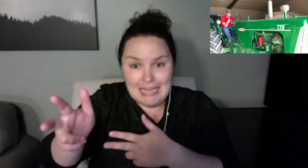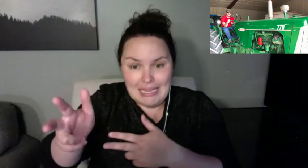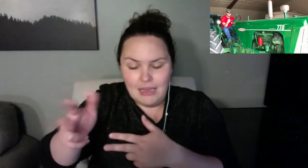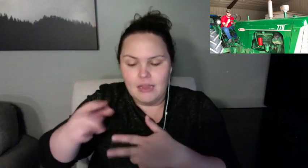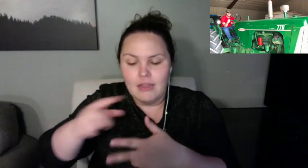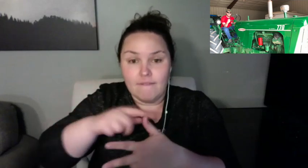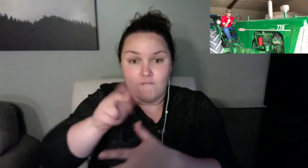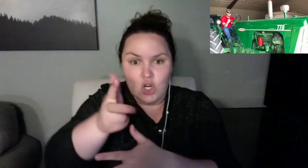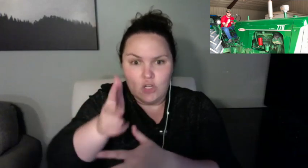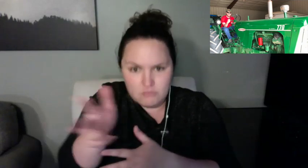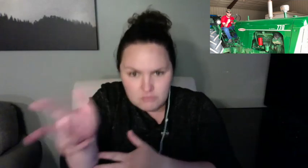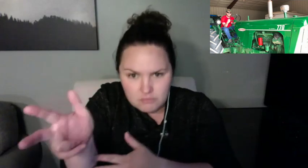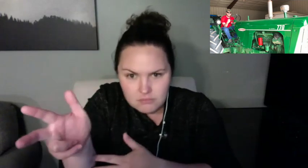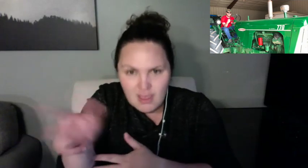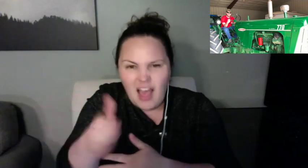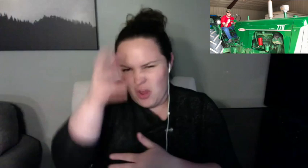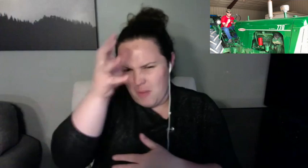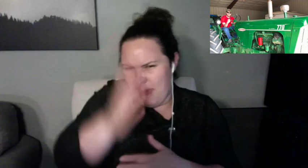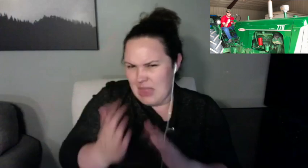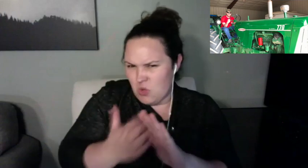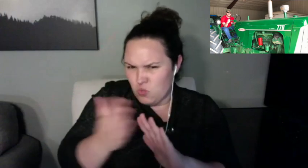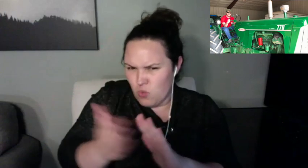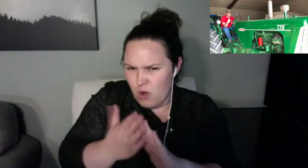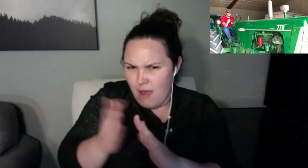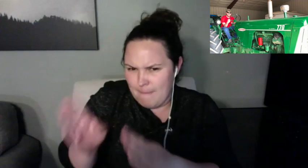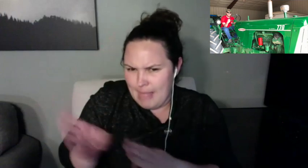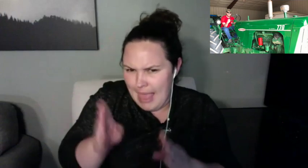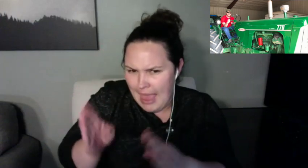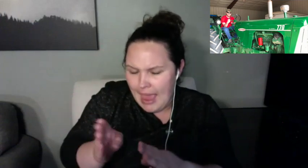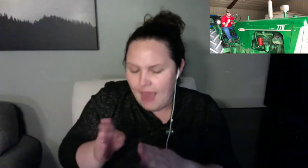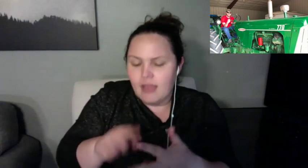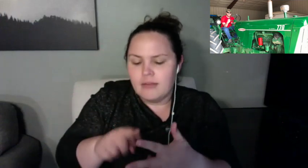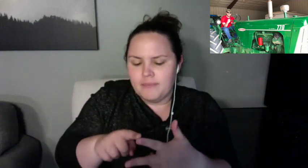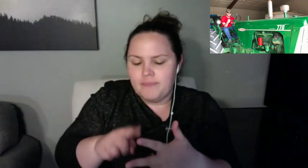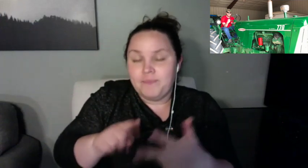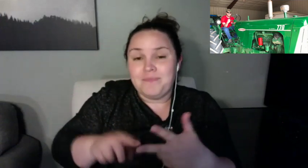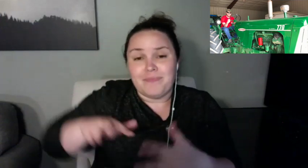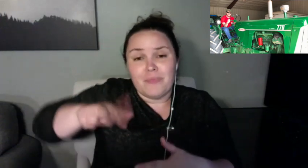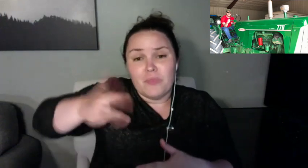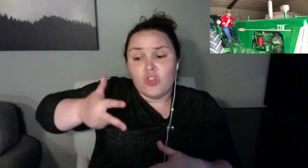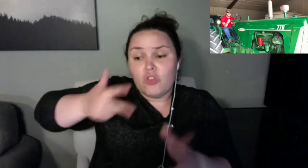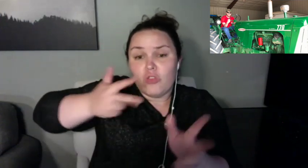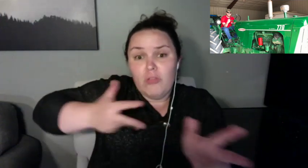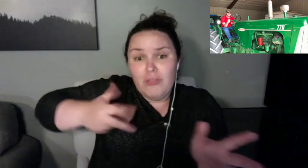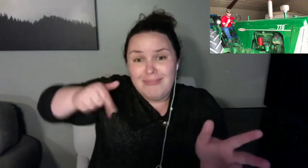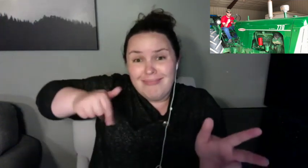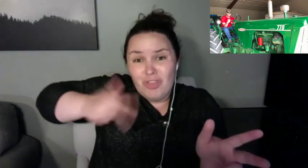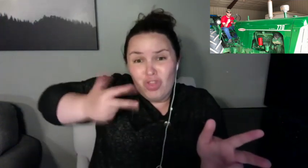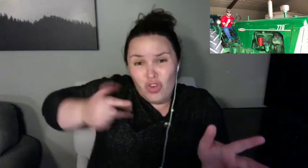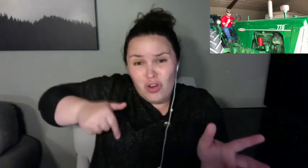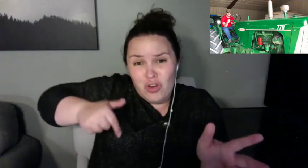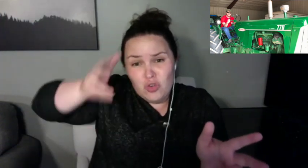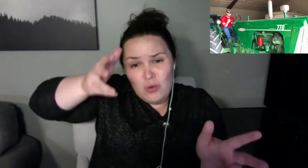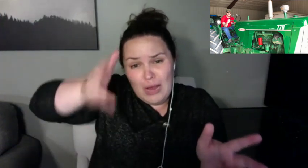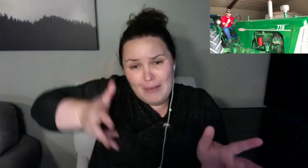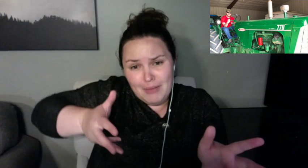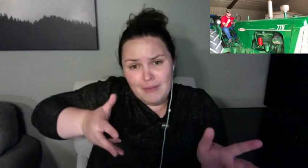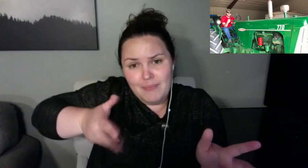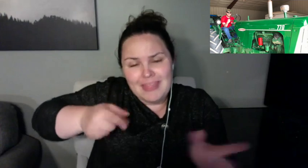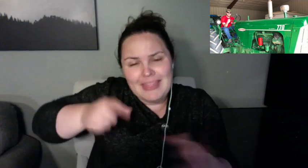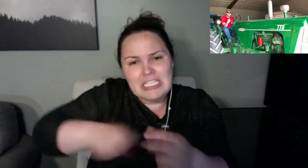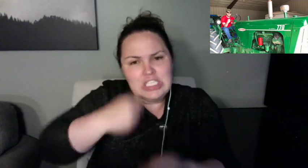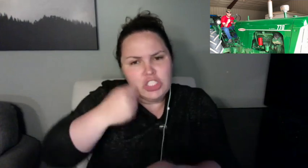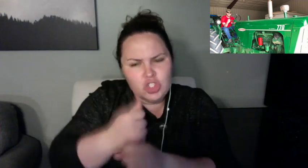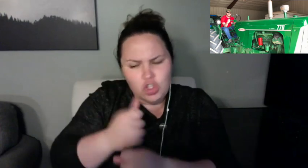Let me ask you this: During those times when you're not really sure beforehand what you